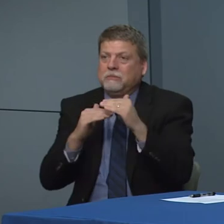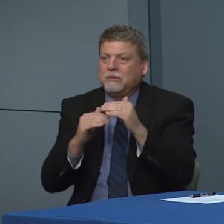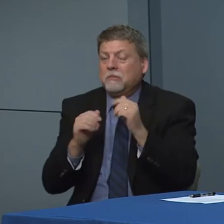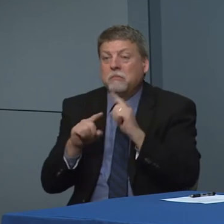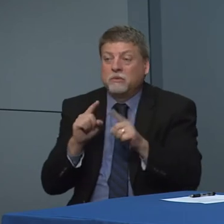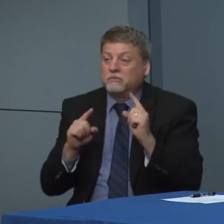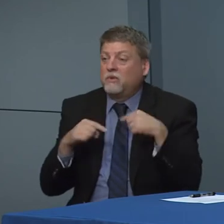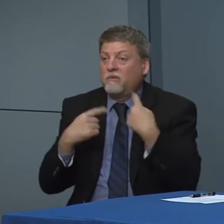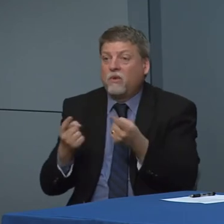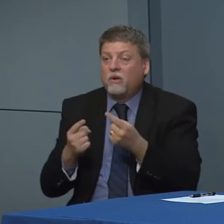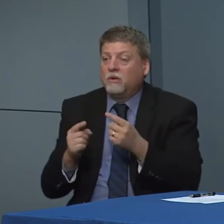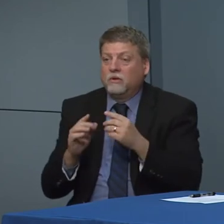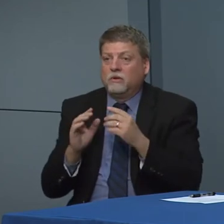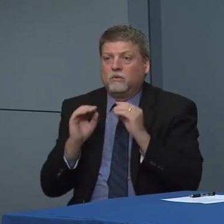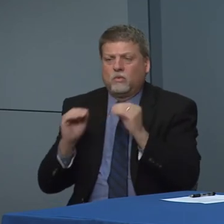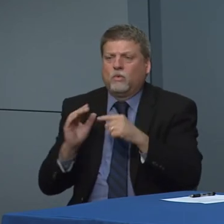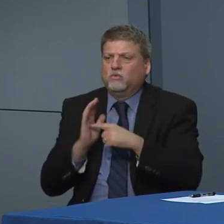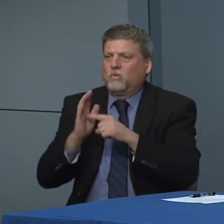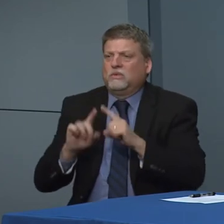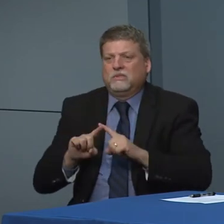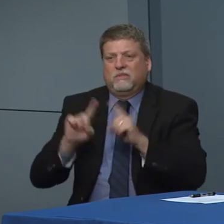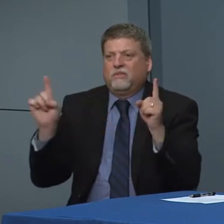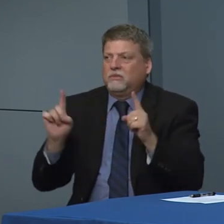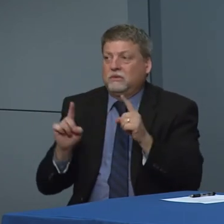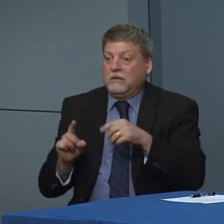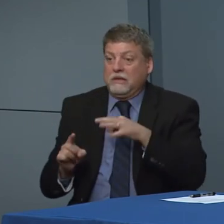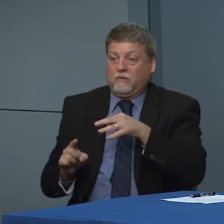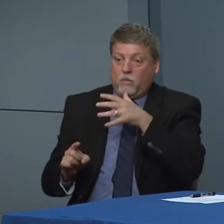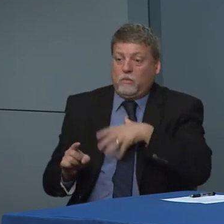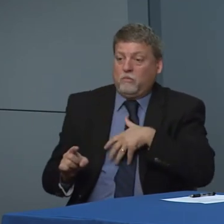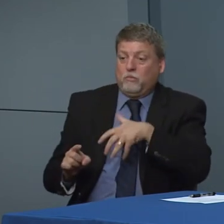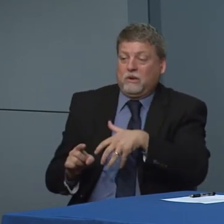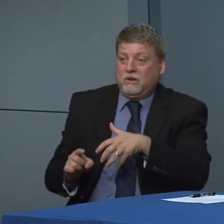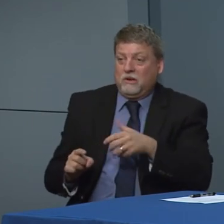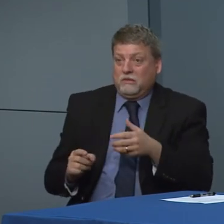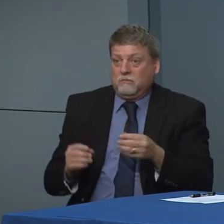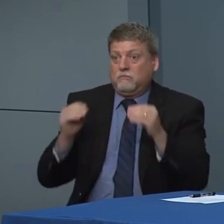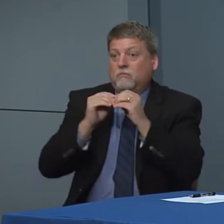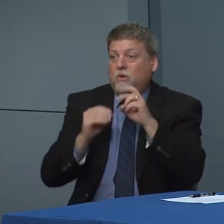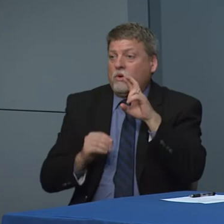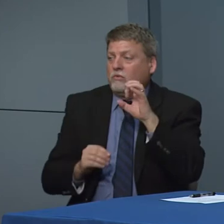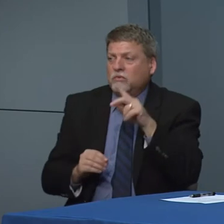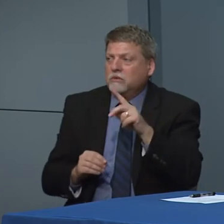is limited but we don't have any indication. Right now pregnant women are at higher risk again the data that we do